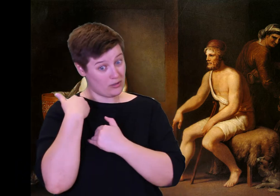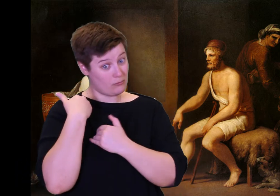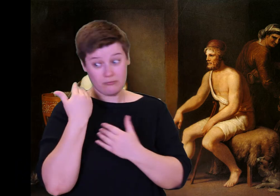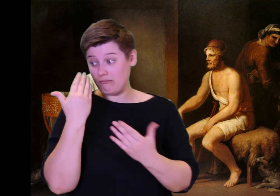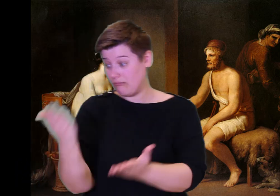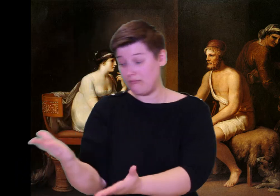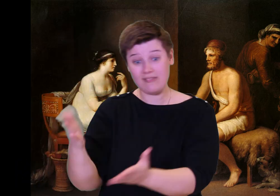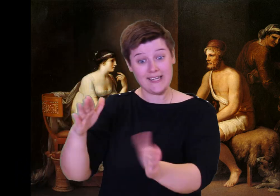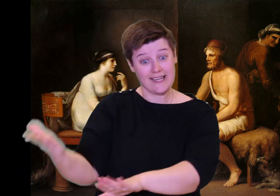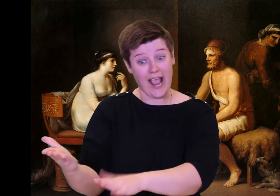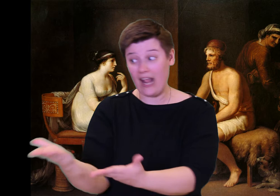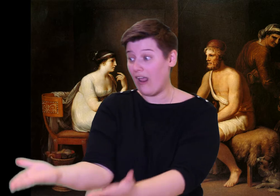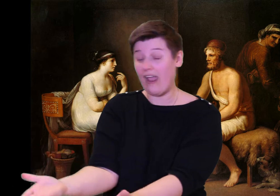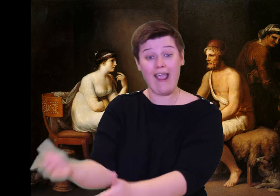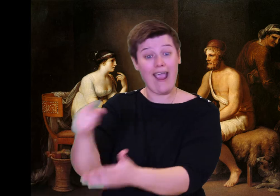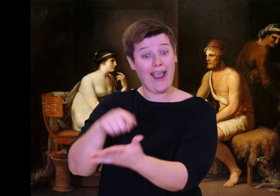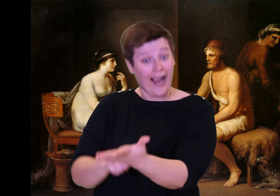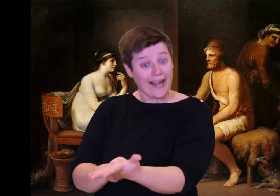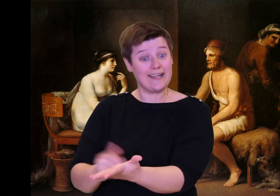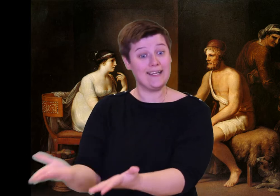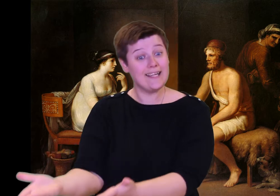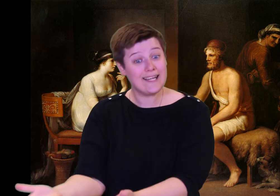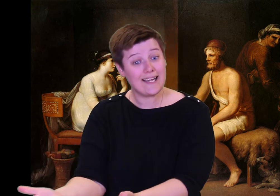come to take revenge.